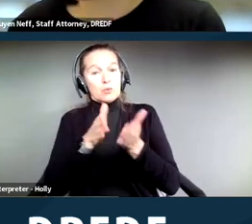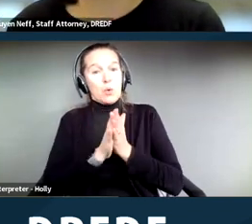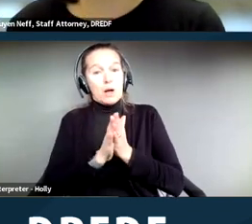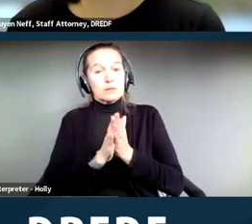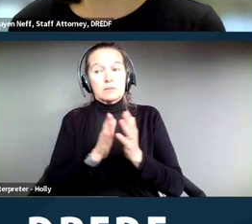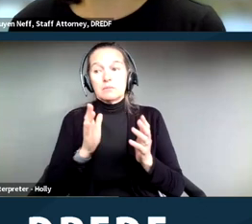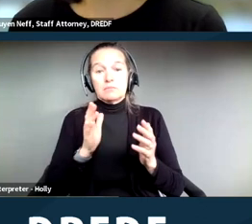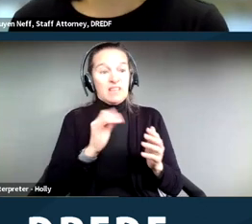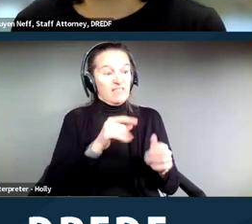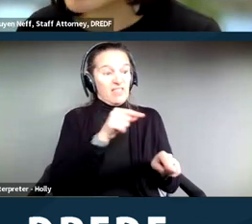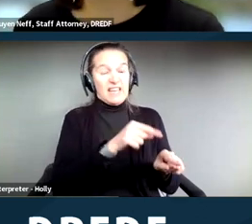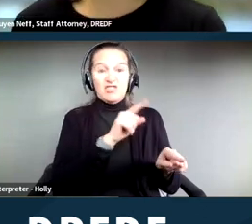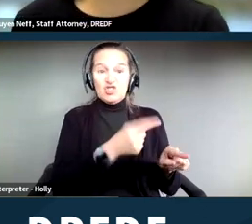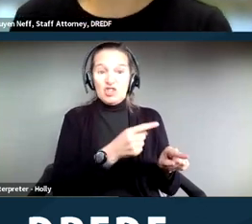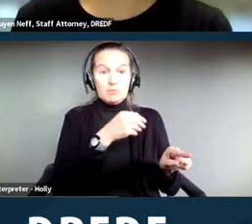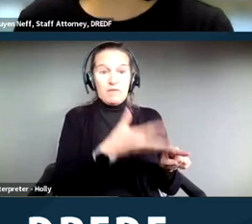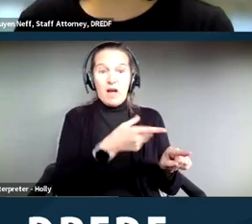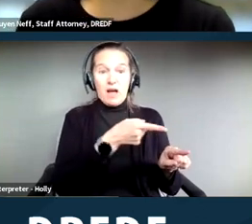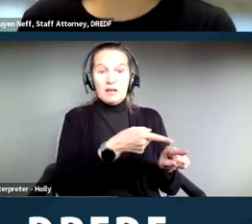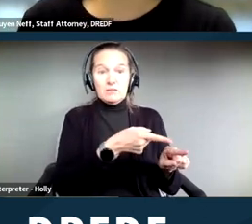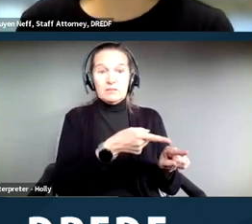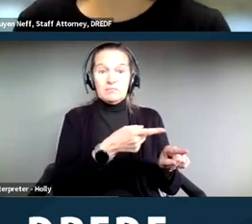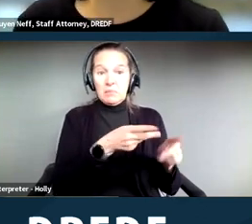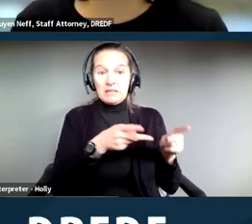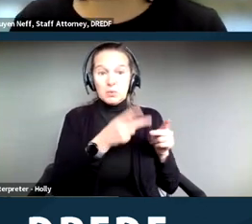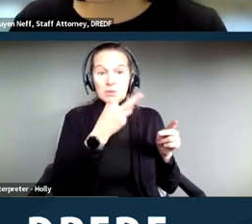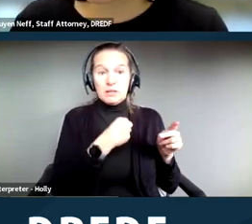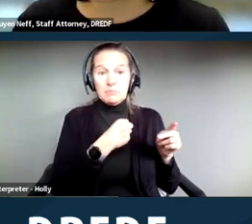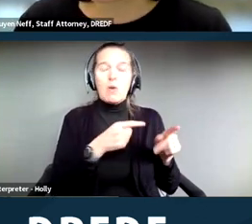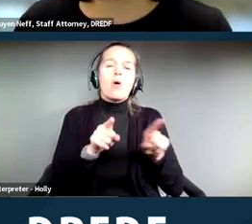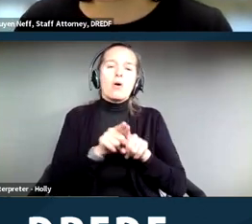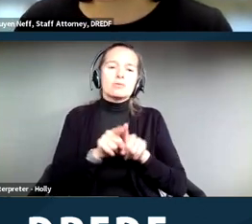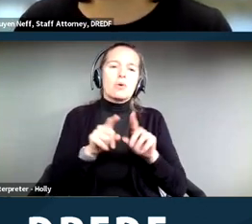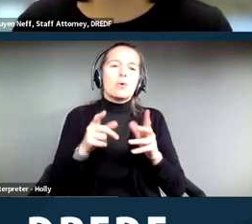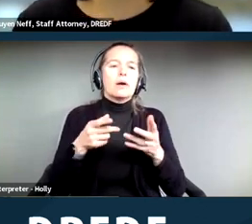place to sleep also provide therapy services because you have a mental health disability,